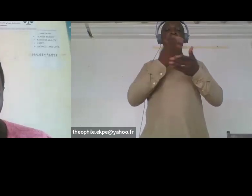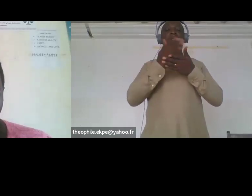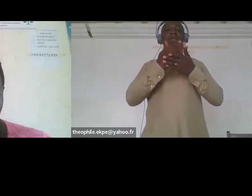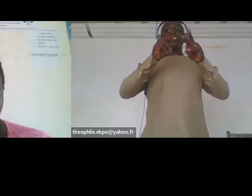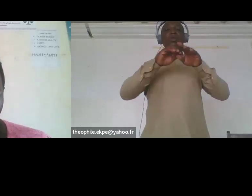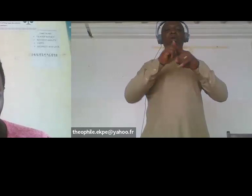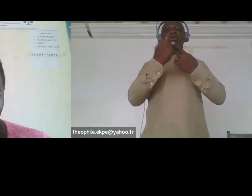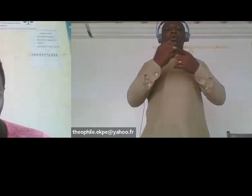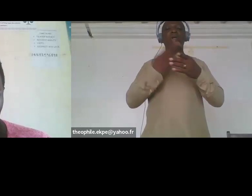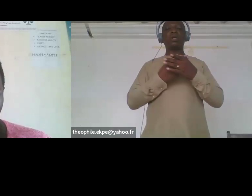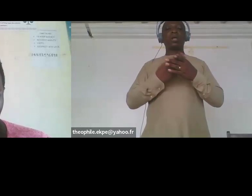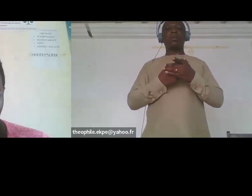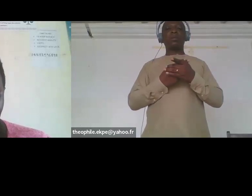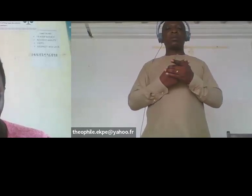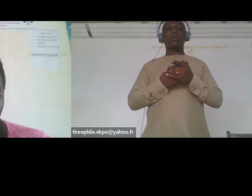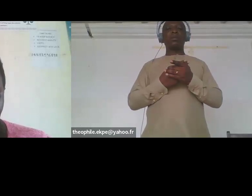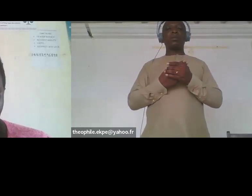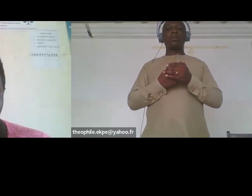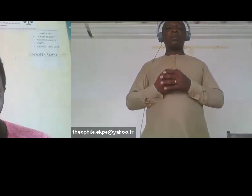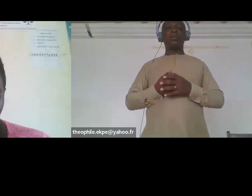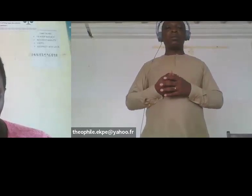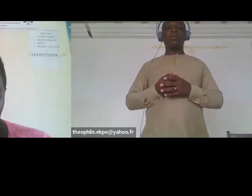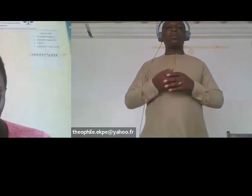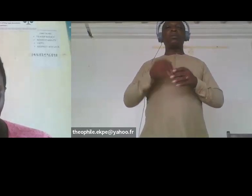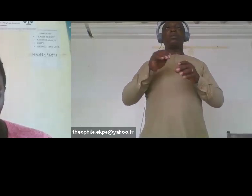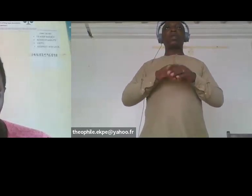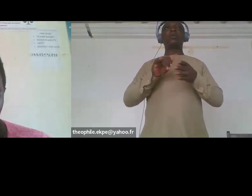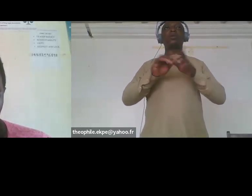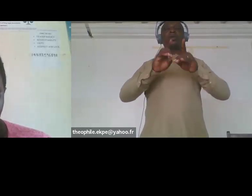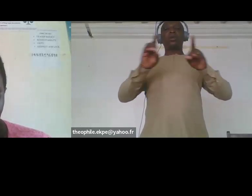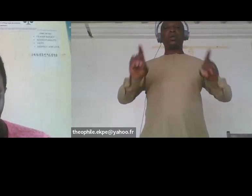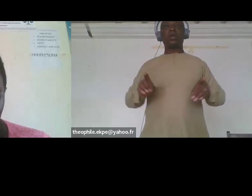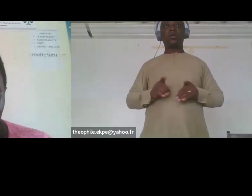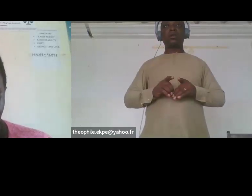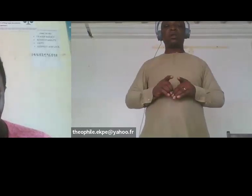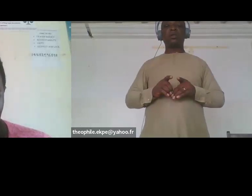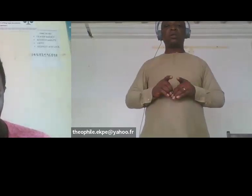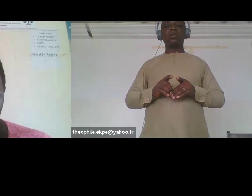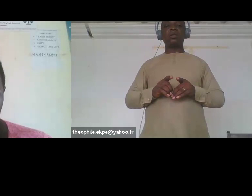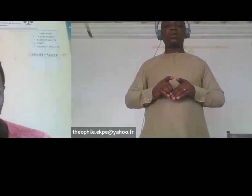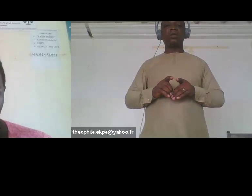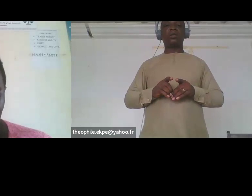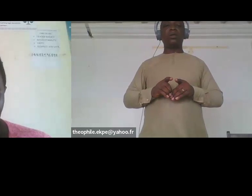with disabilities in Lira district. So it is expected to promote